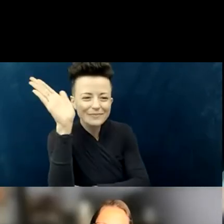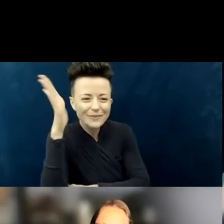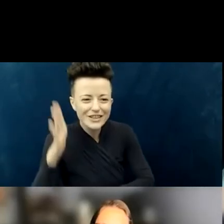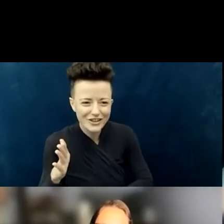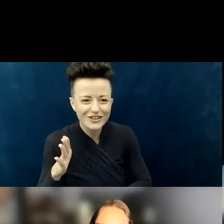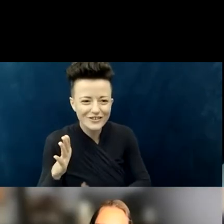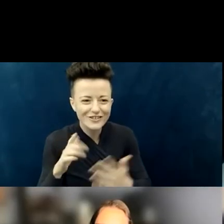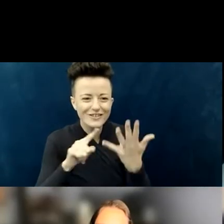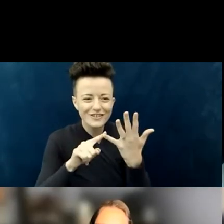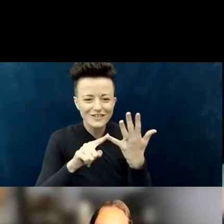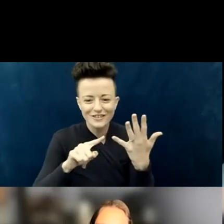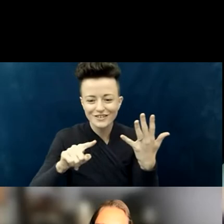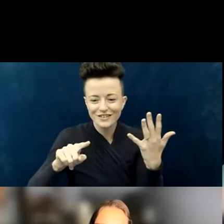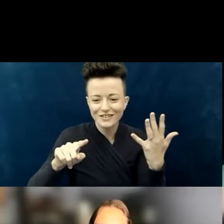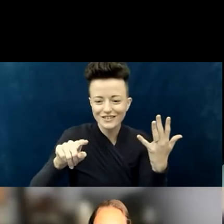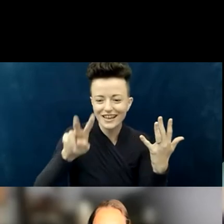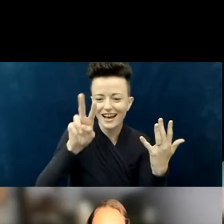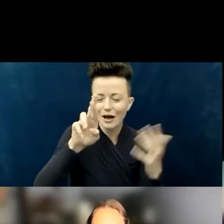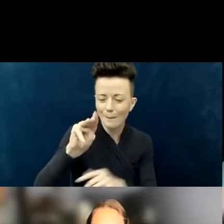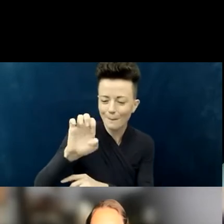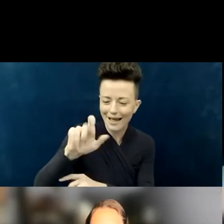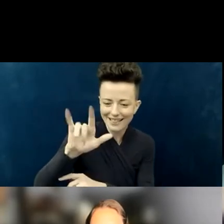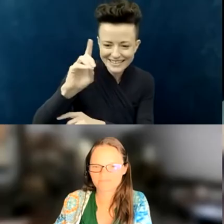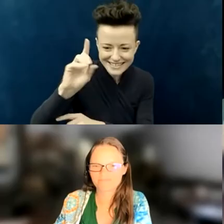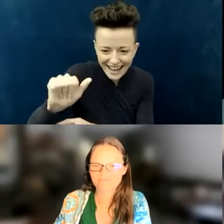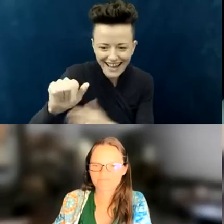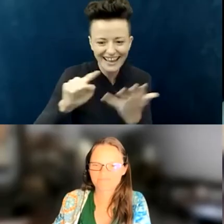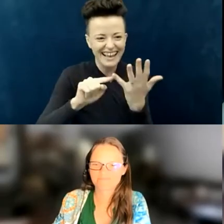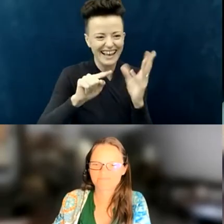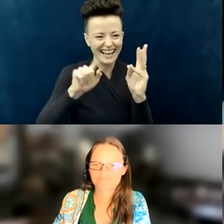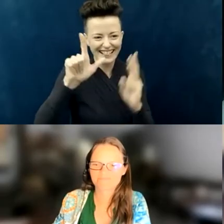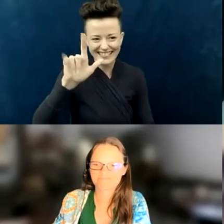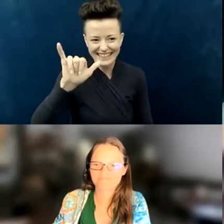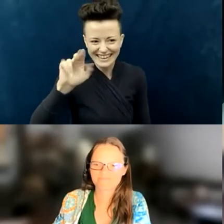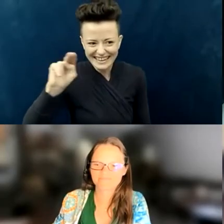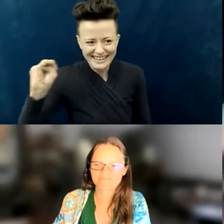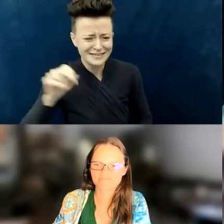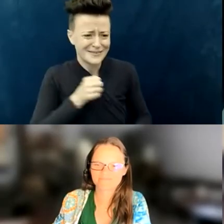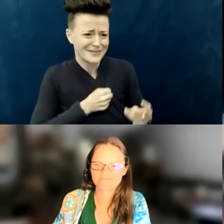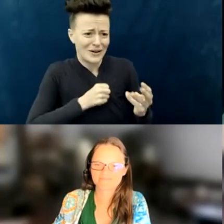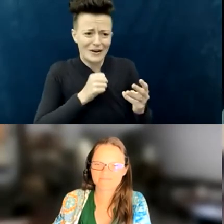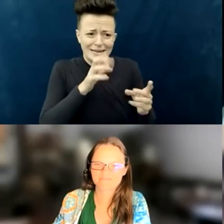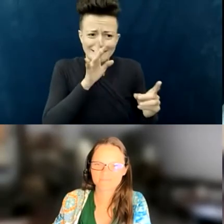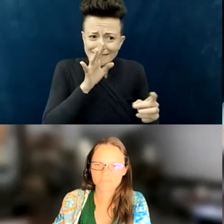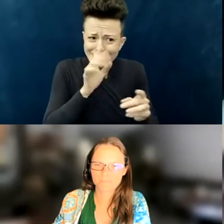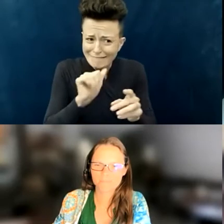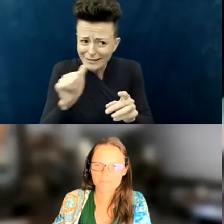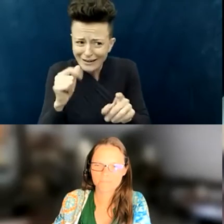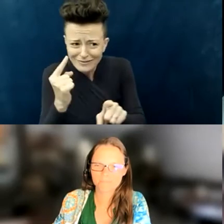and every time I get to the Bible names, I skip them, so thank you already for your generous spirits in joining us.